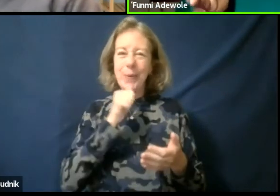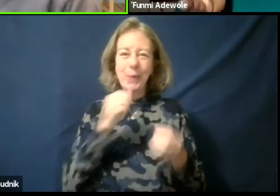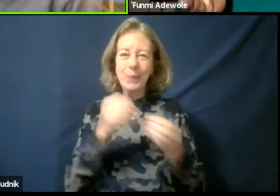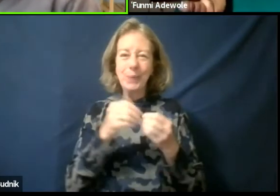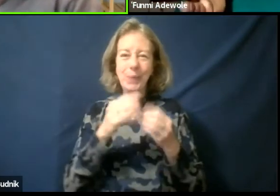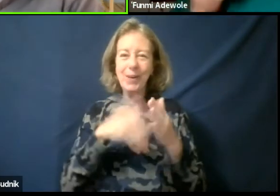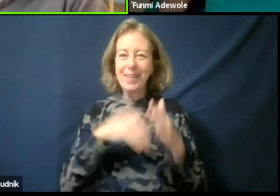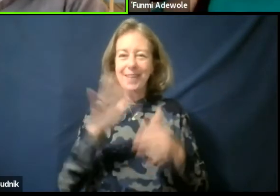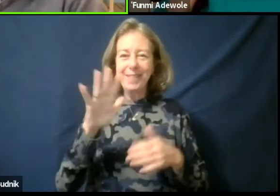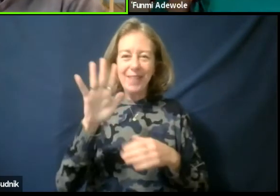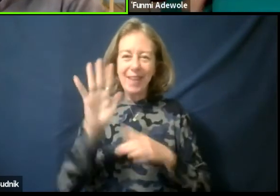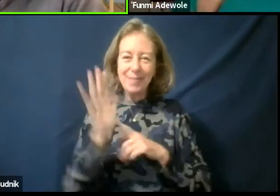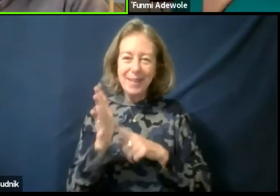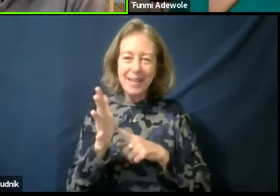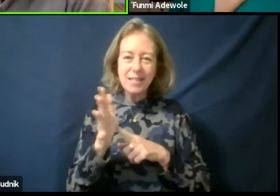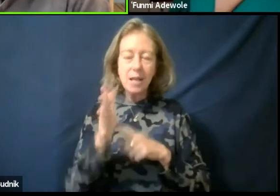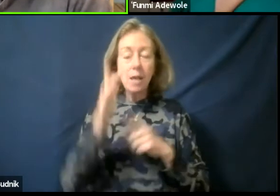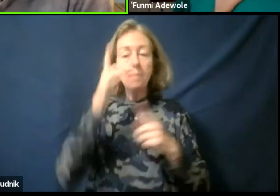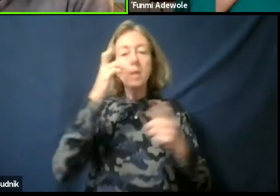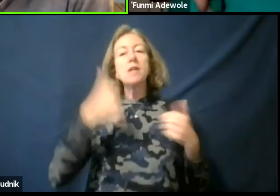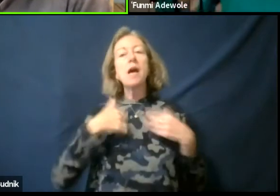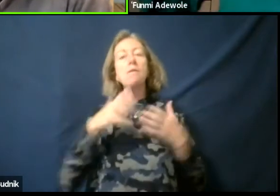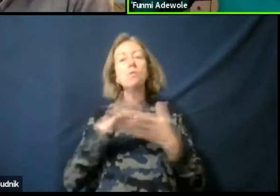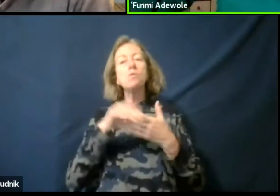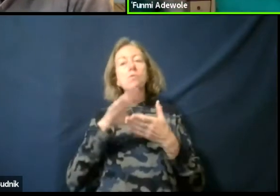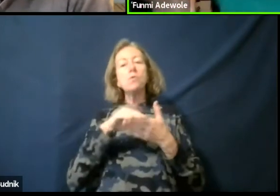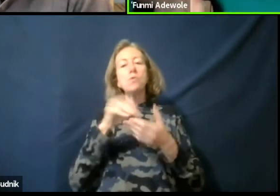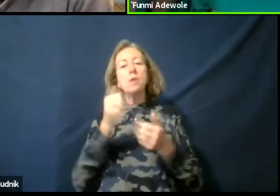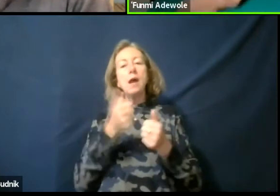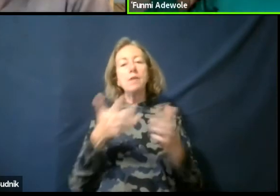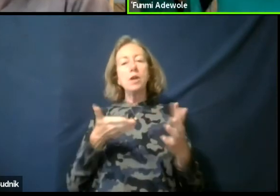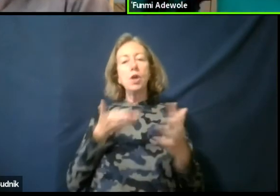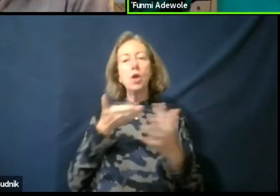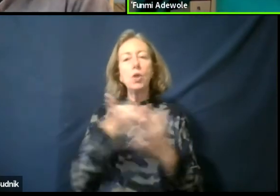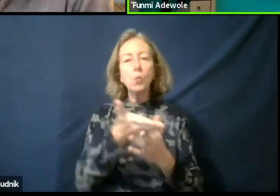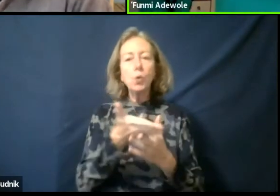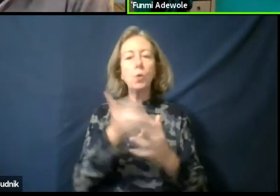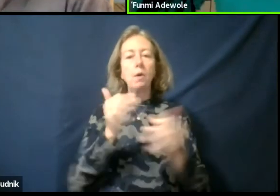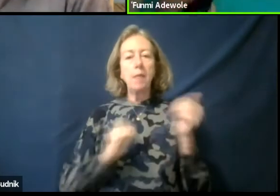You know what I mean? Because I've learned everything through a play. You know what I mean.